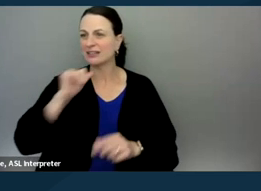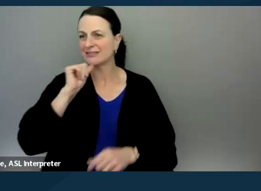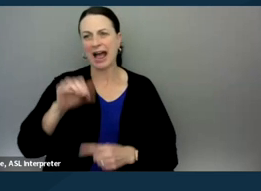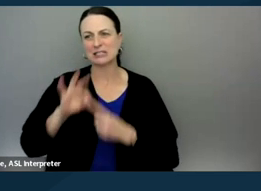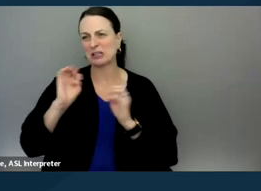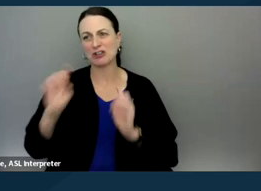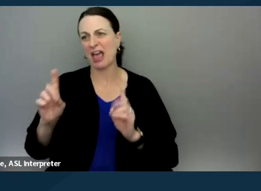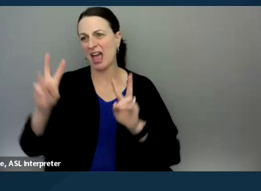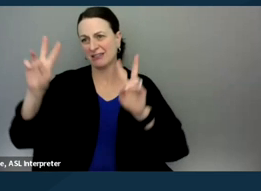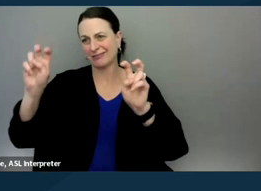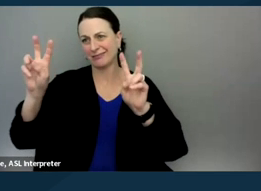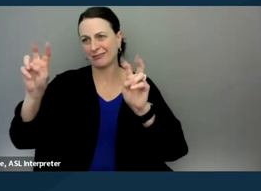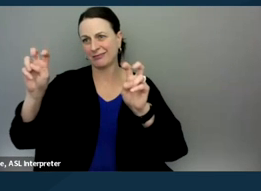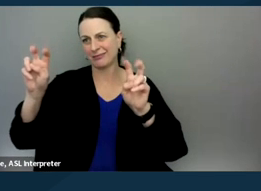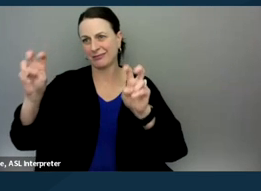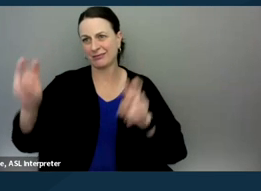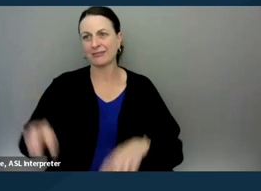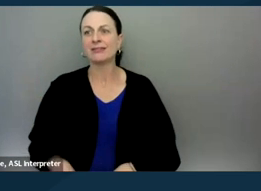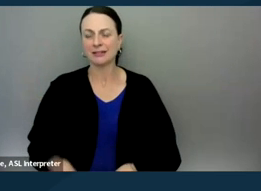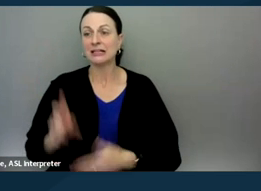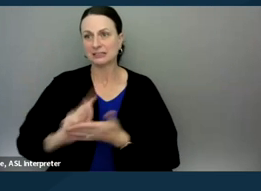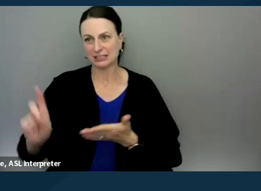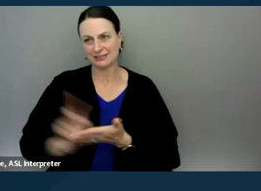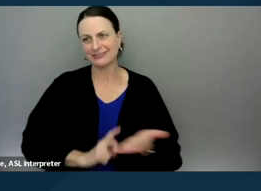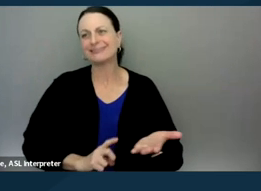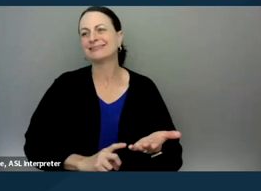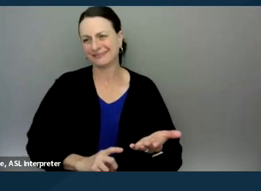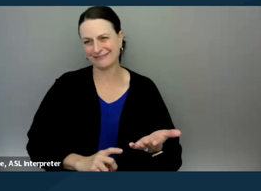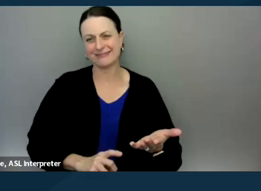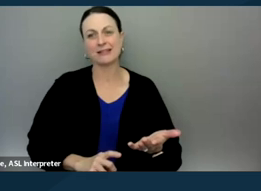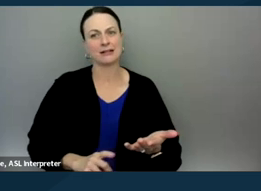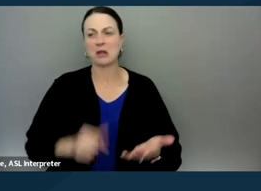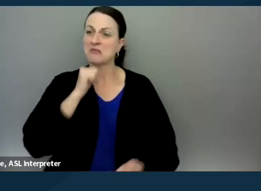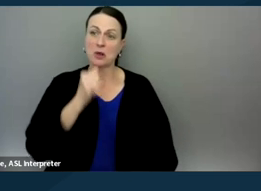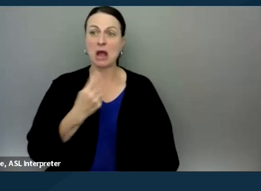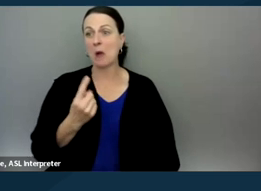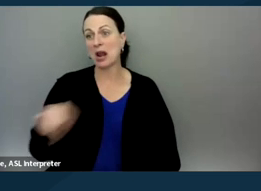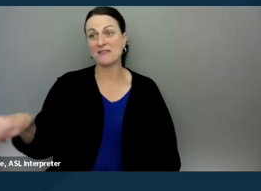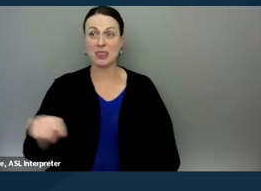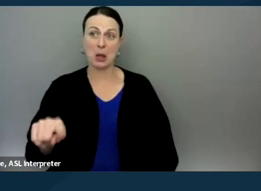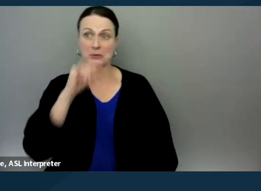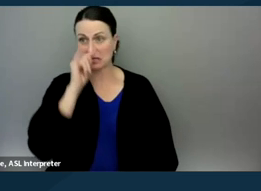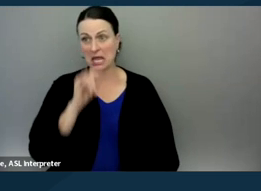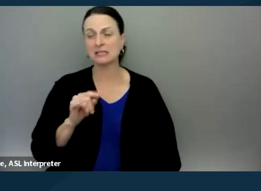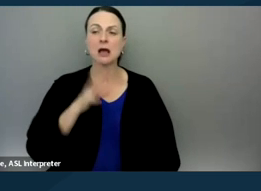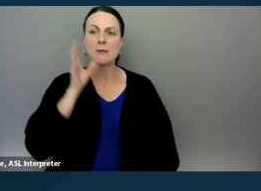So again, deploying disability discrimination in a certain way, you know, they're not one of those kids. And the parents will say, "Oh, okay."